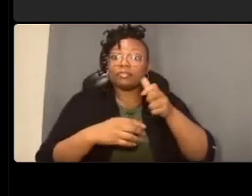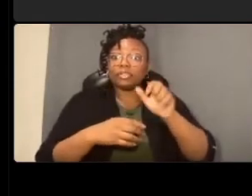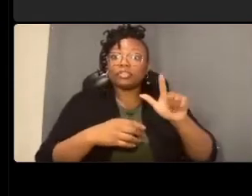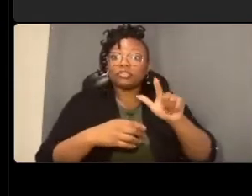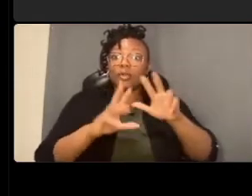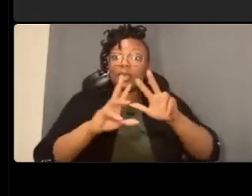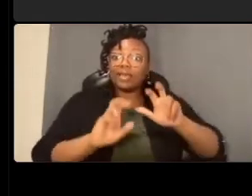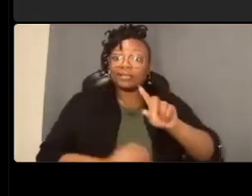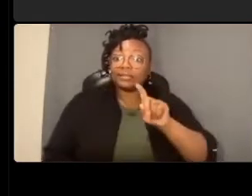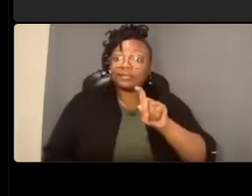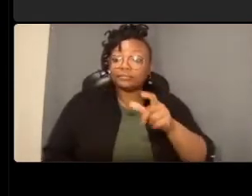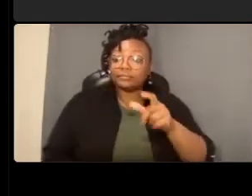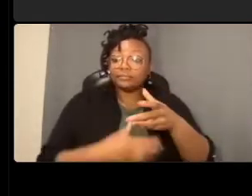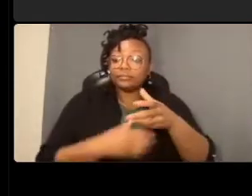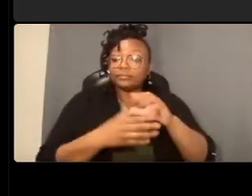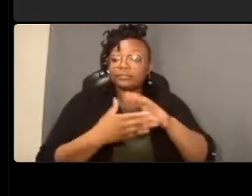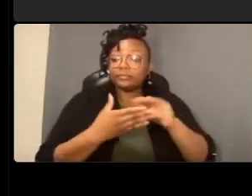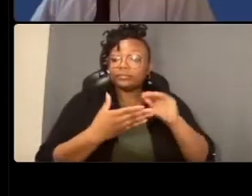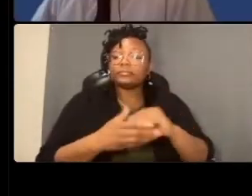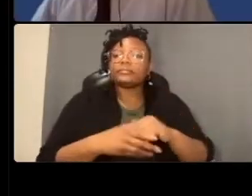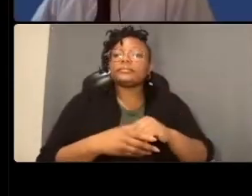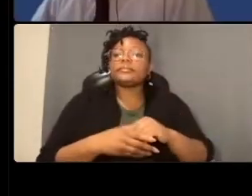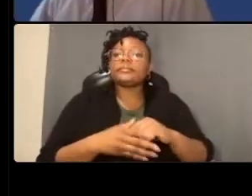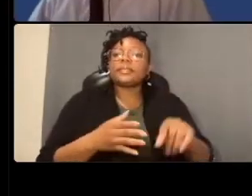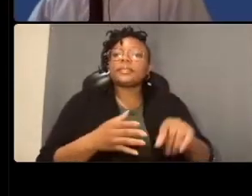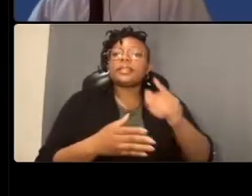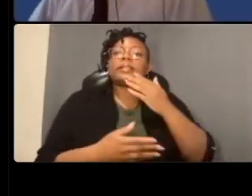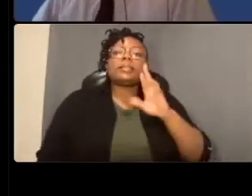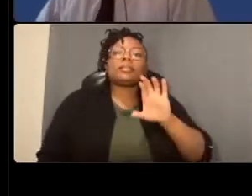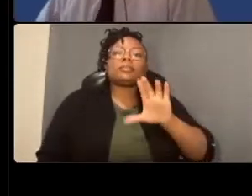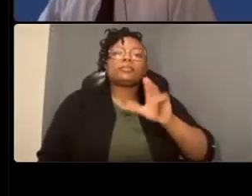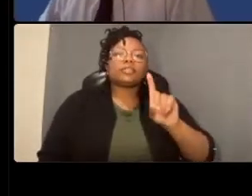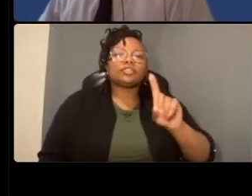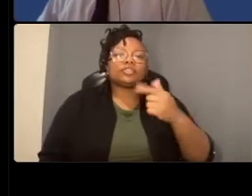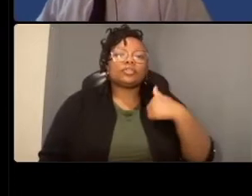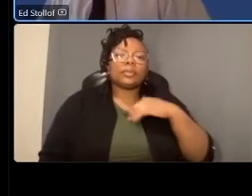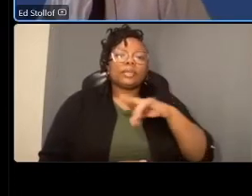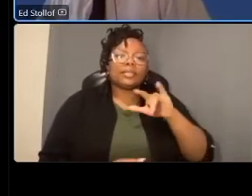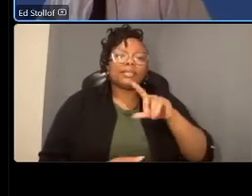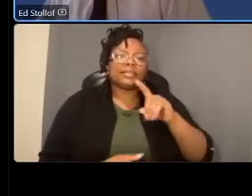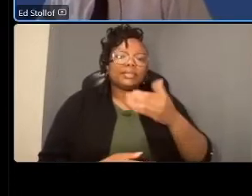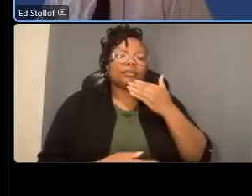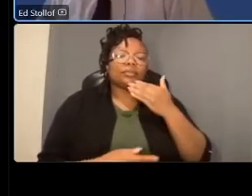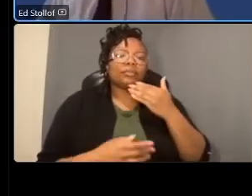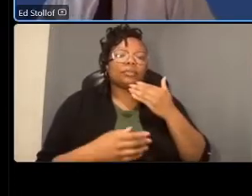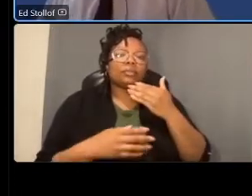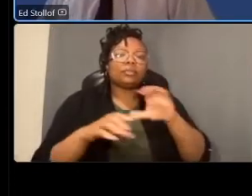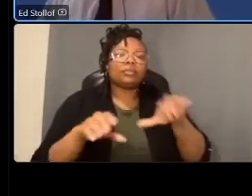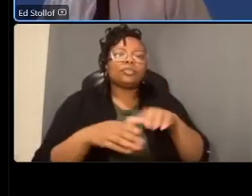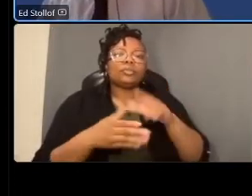oh thank you richard um we did do a um in the phase one of the study we did do a survey of the